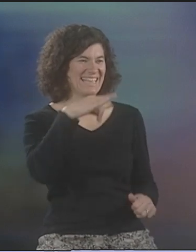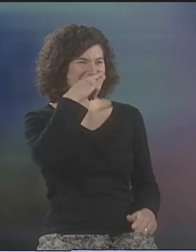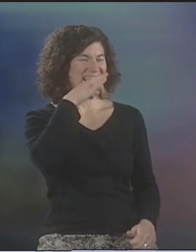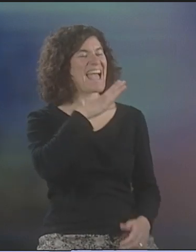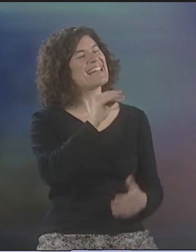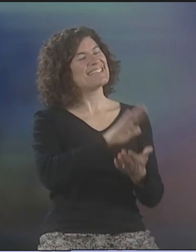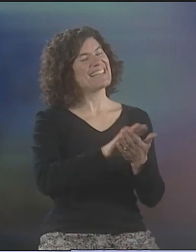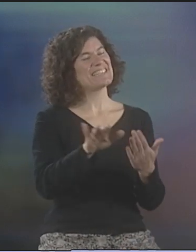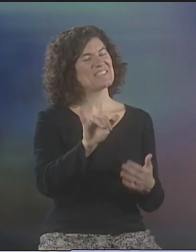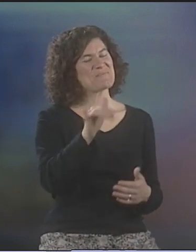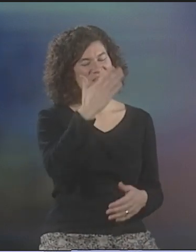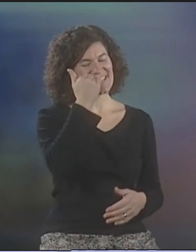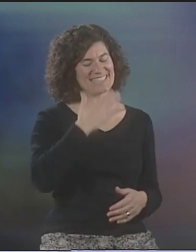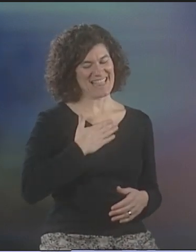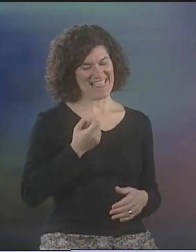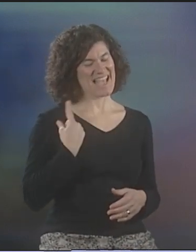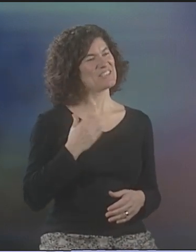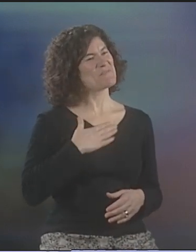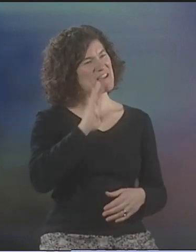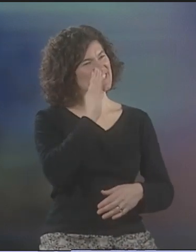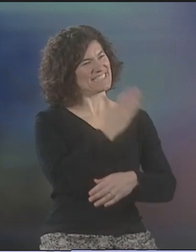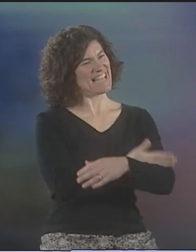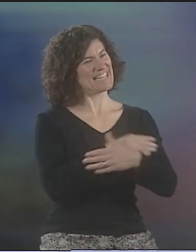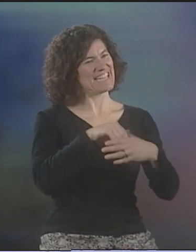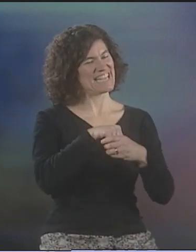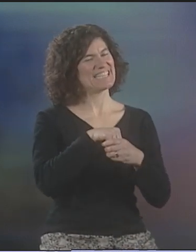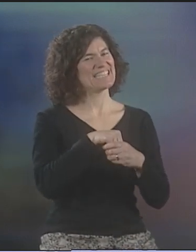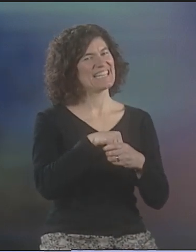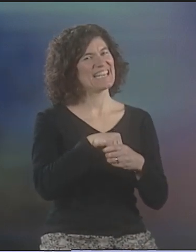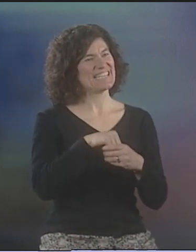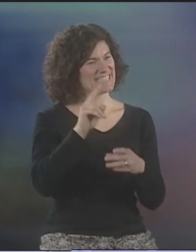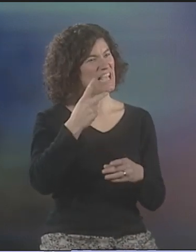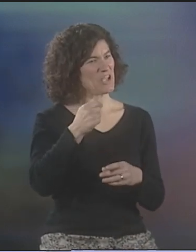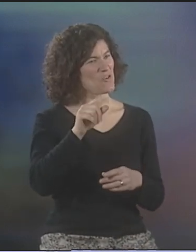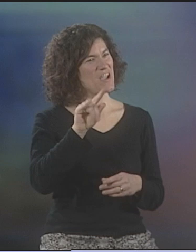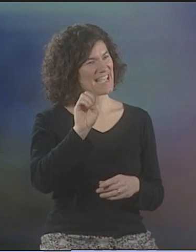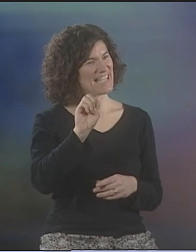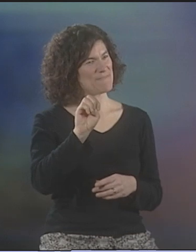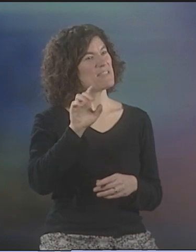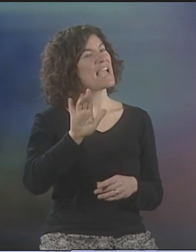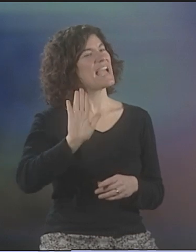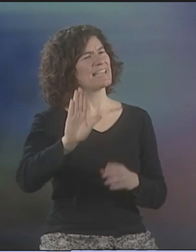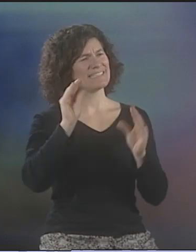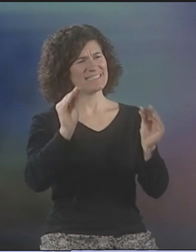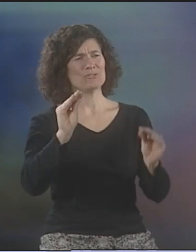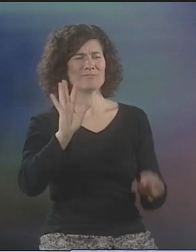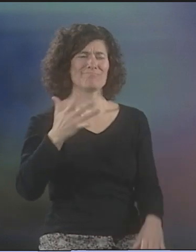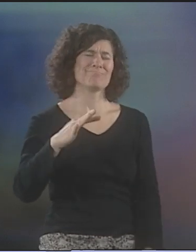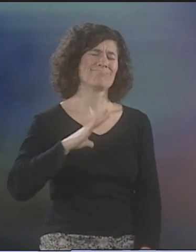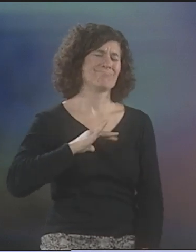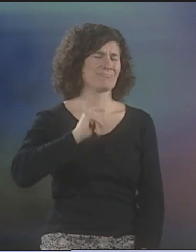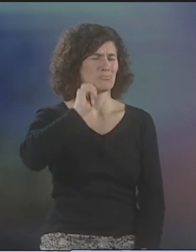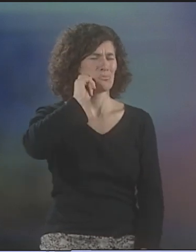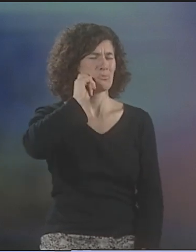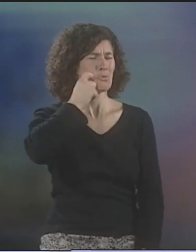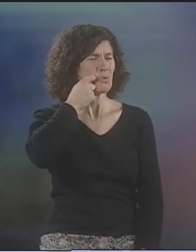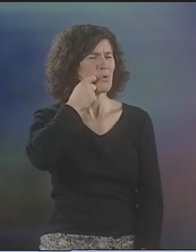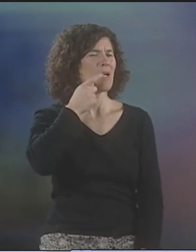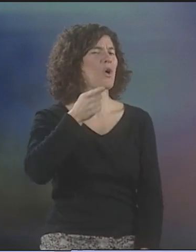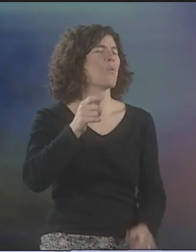YEAH, I DO SOMETIMES READ POETRY WITH MY KIDS AND IT'S REALLY FUN, BECAUSE MY SON IS NOW IN SECOND GRADE.